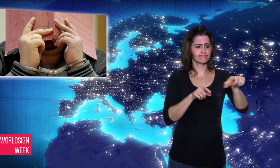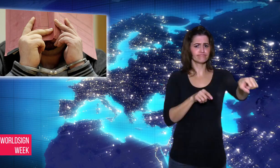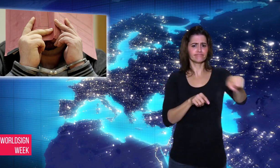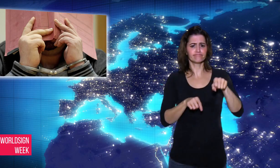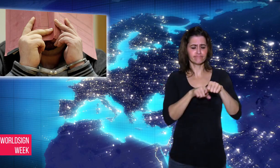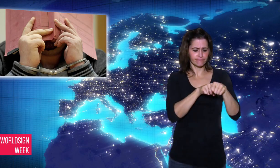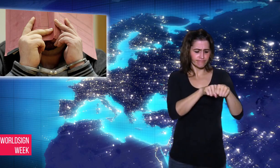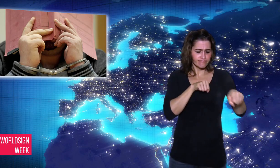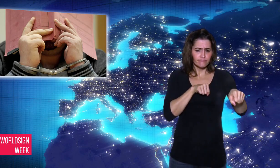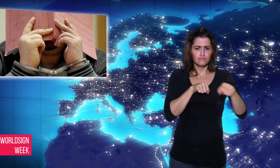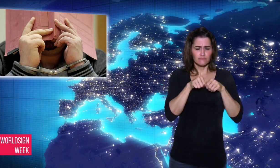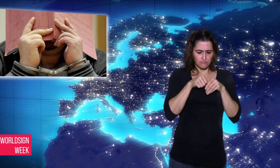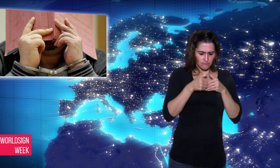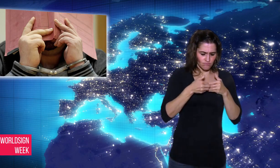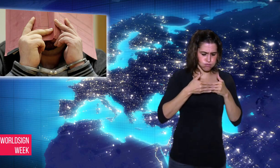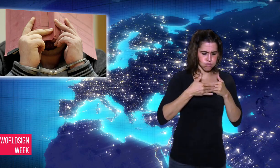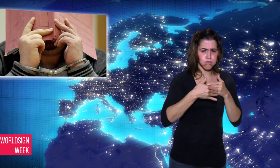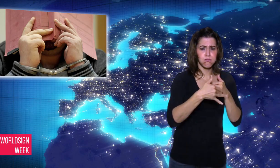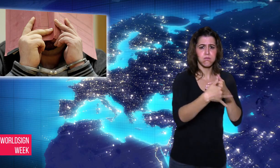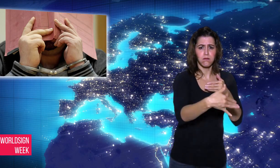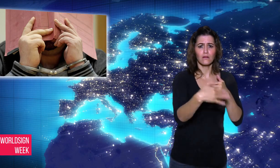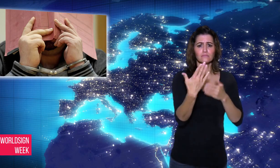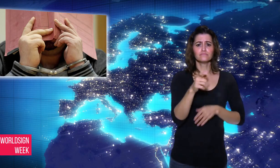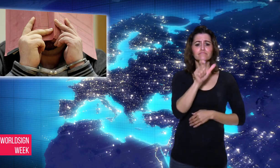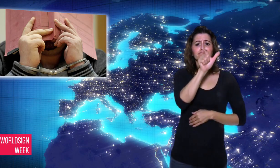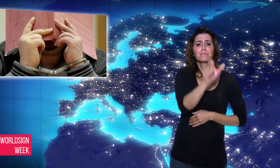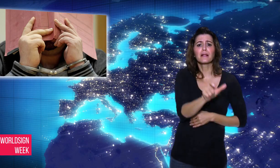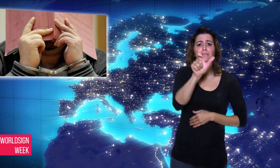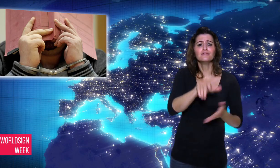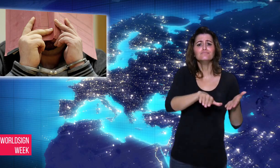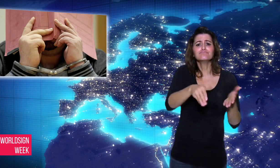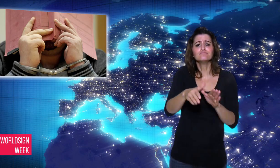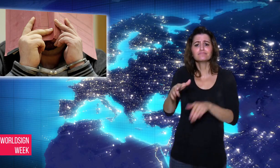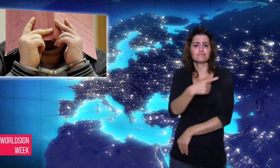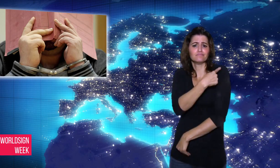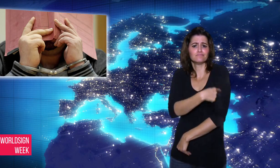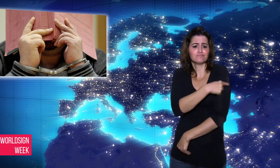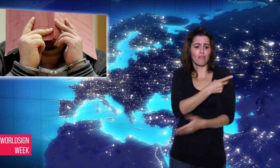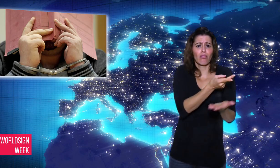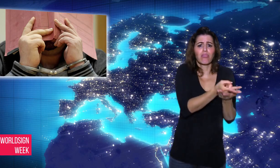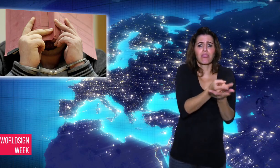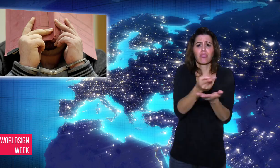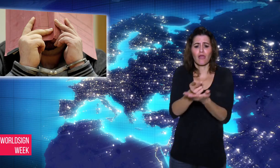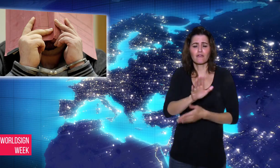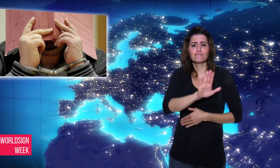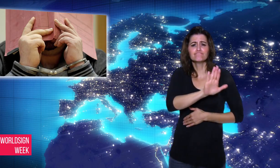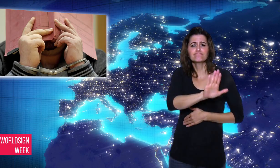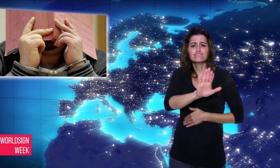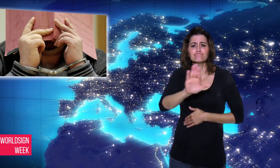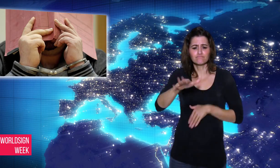where officials reviewed more than 500